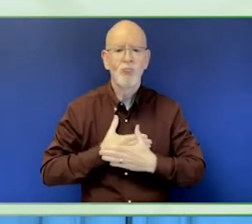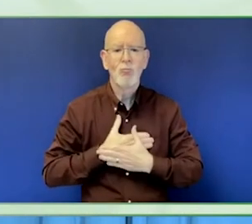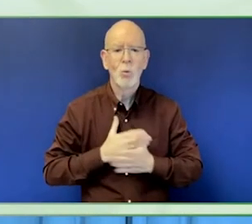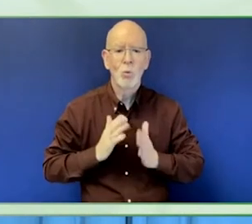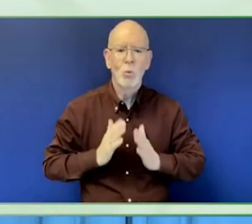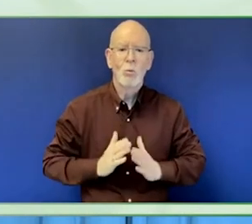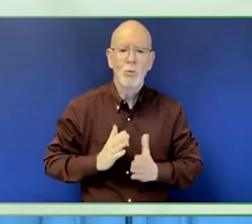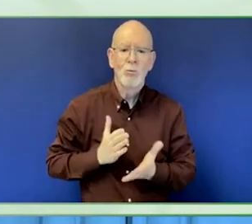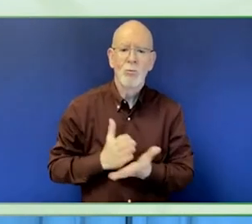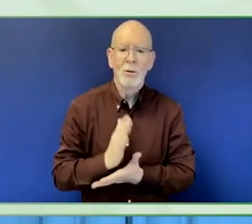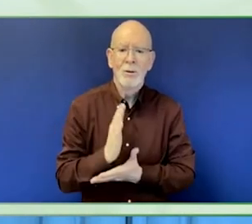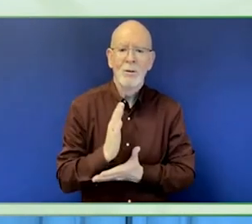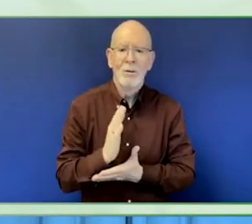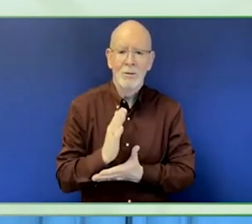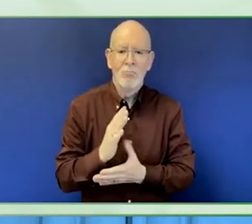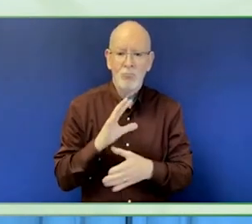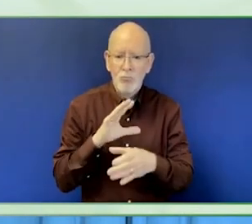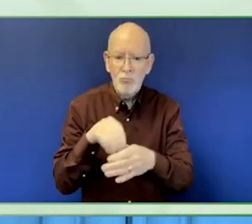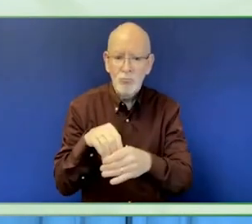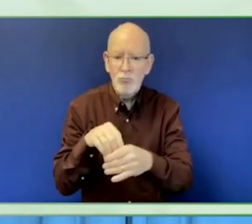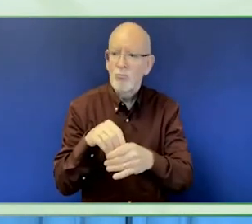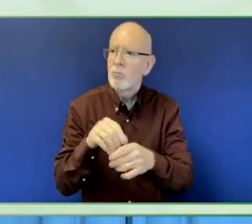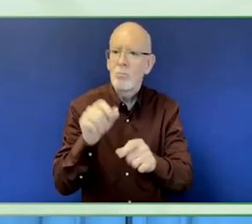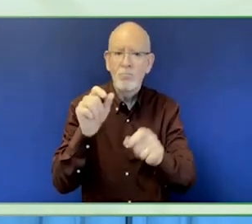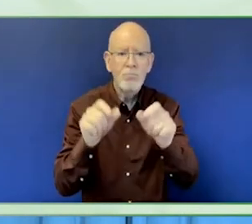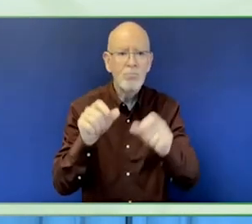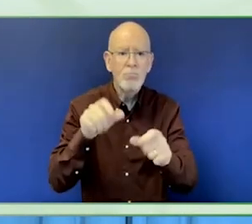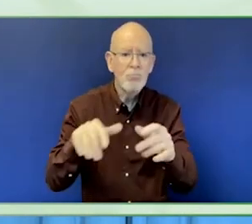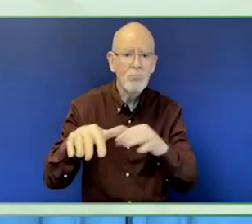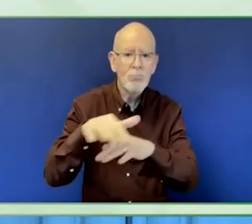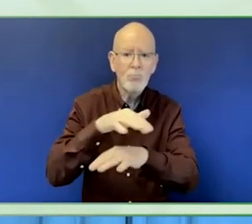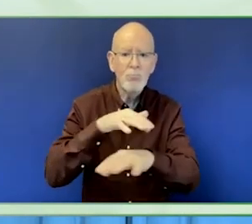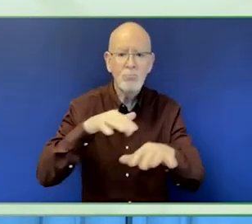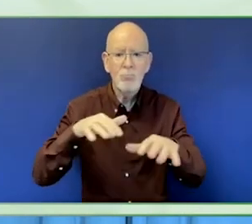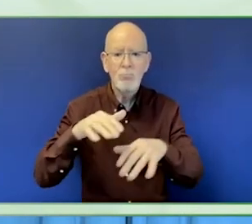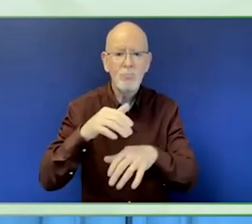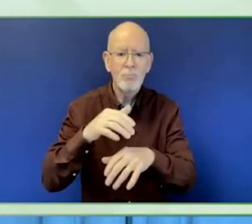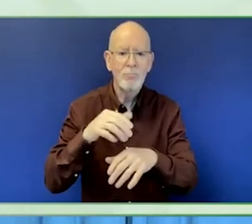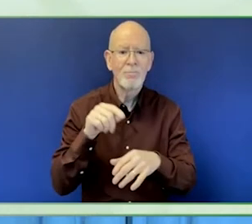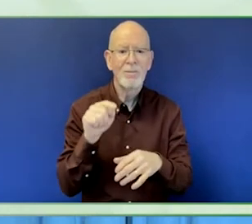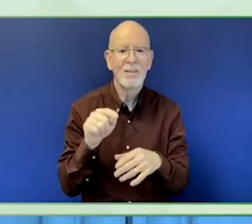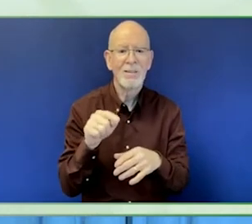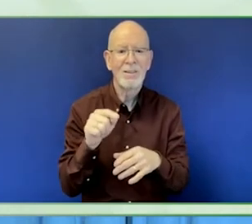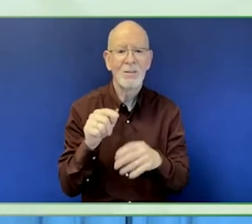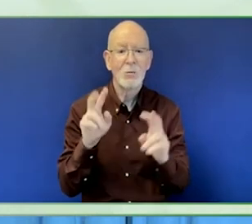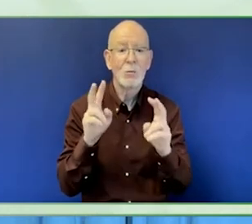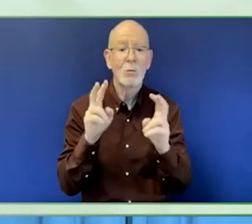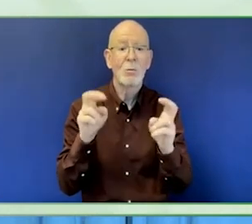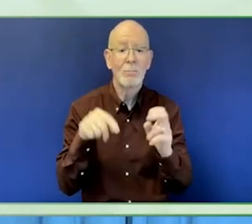are listed, they include the Anzio region, Brazil, Mexico and Central